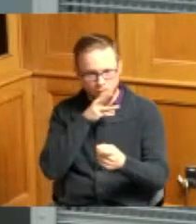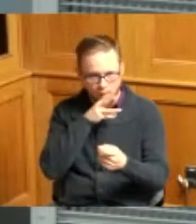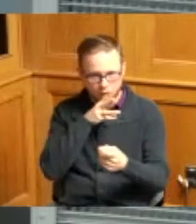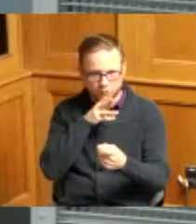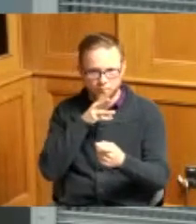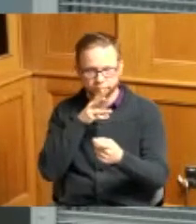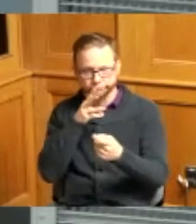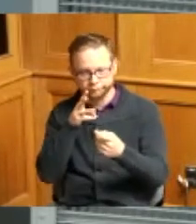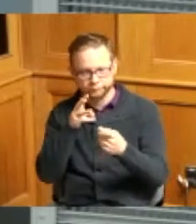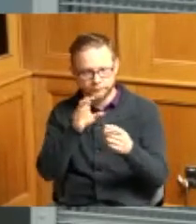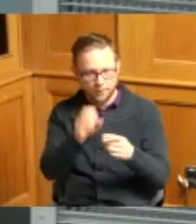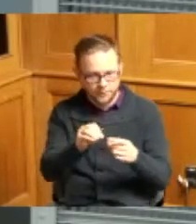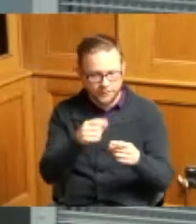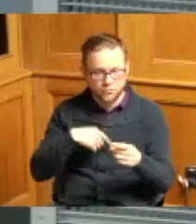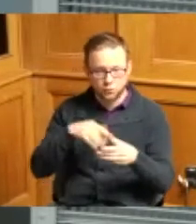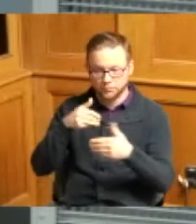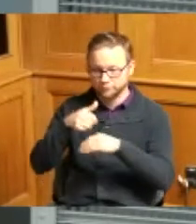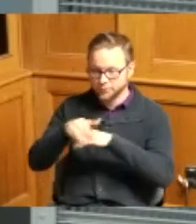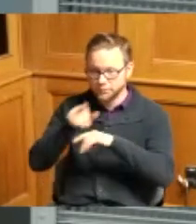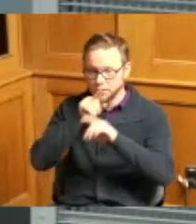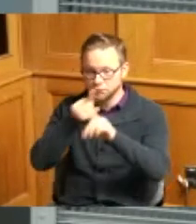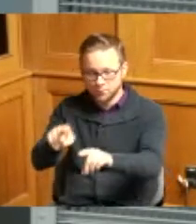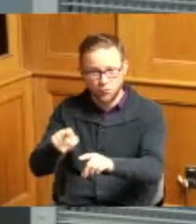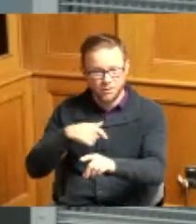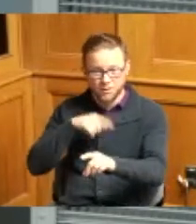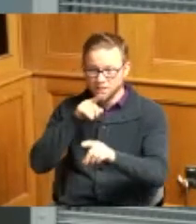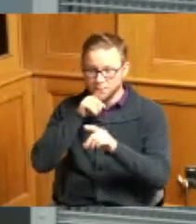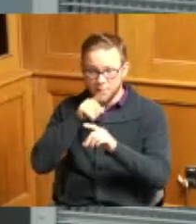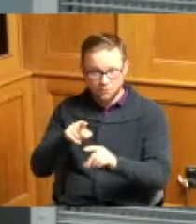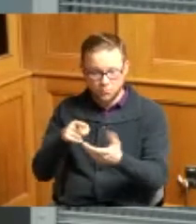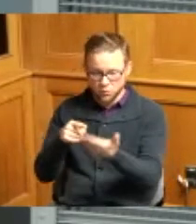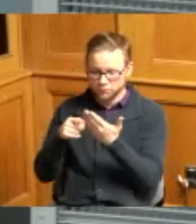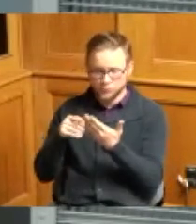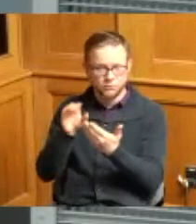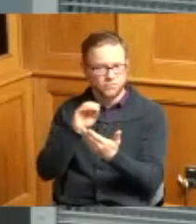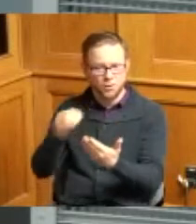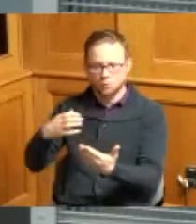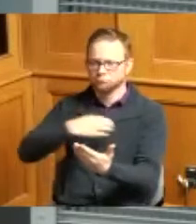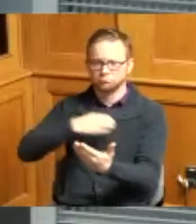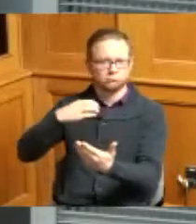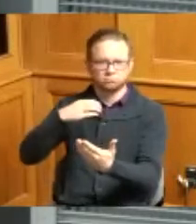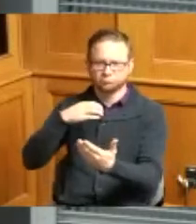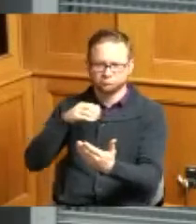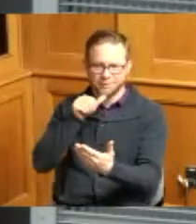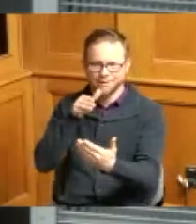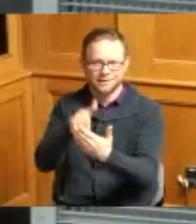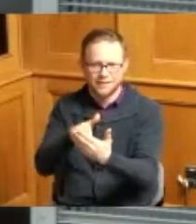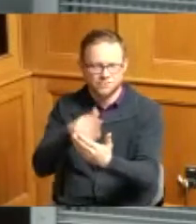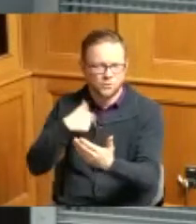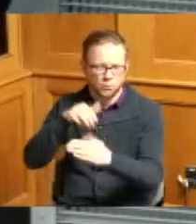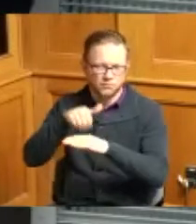we have no objections to the vacation so it's it's submitting it for it for record